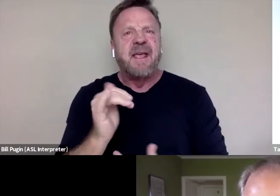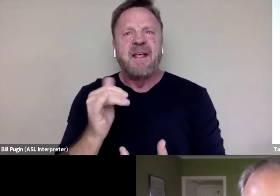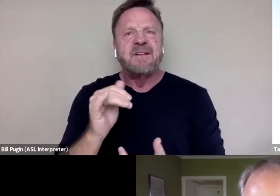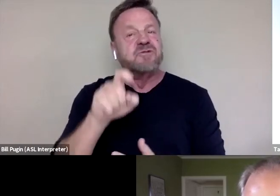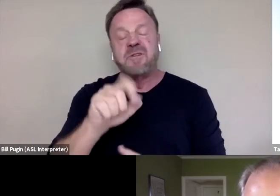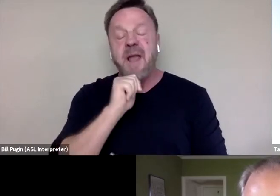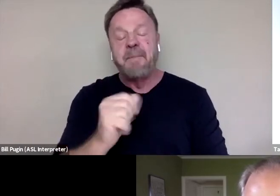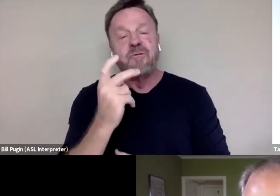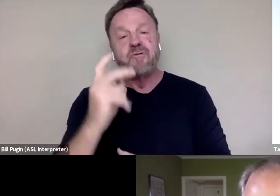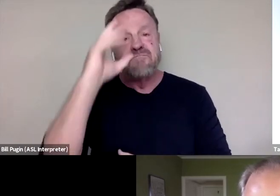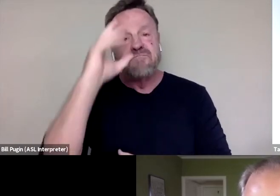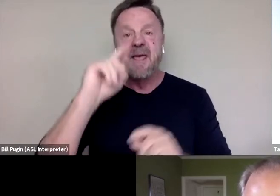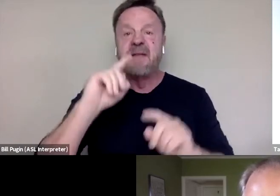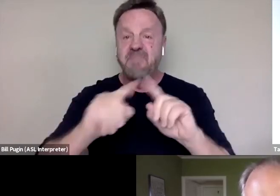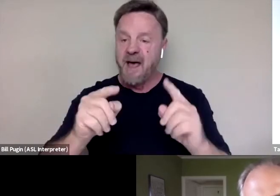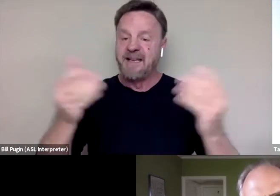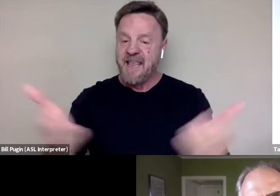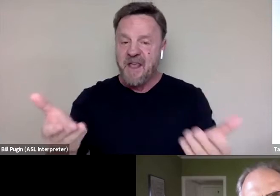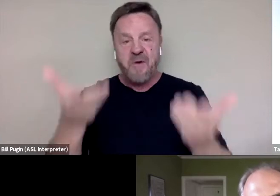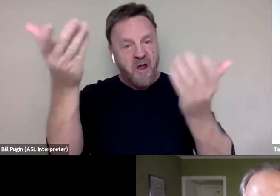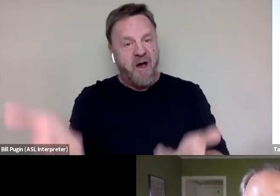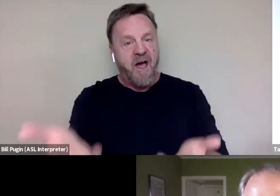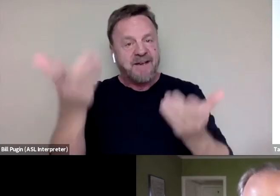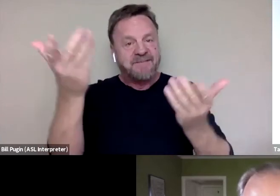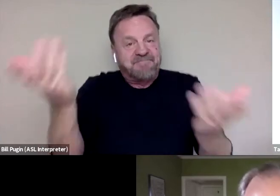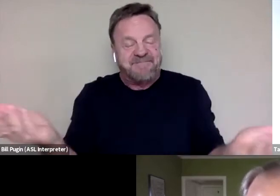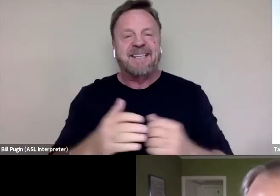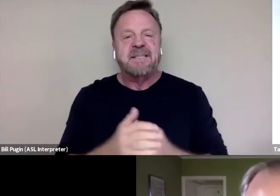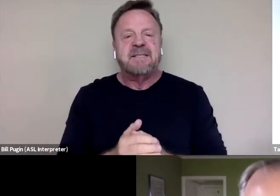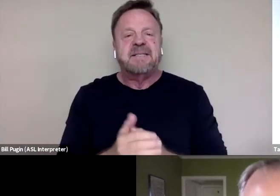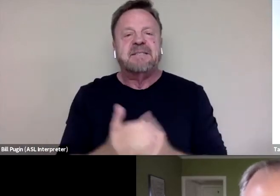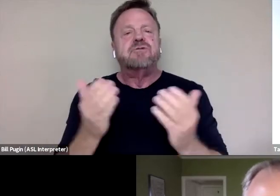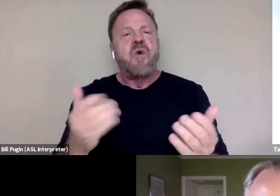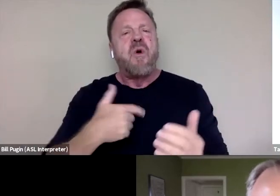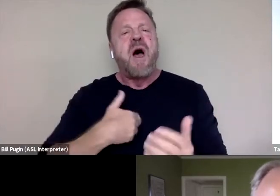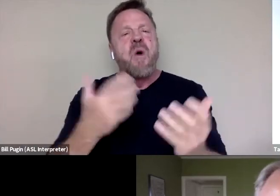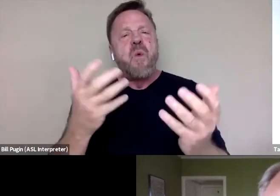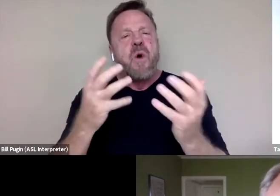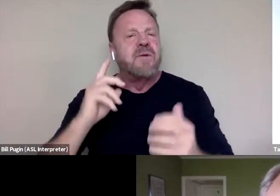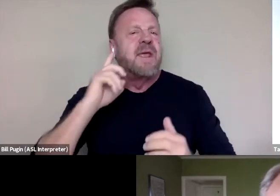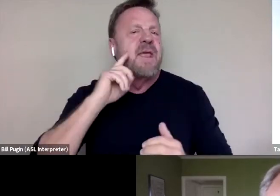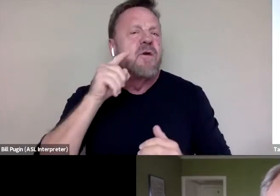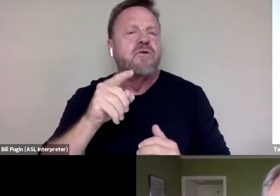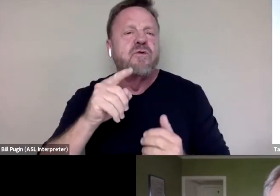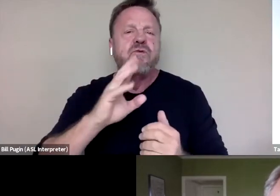But here we are. And so I kinda wanna hear you talk about